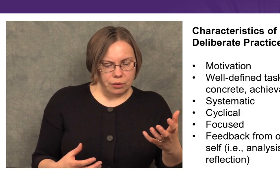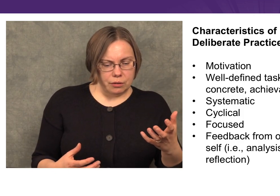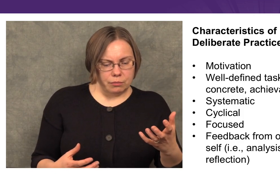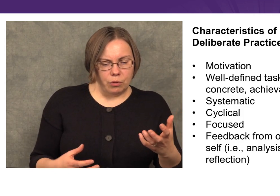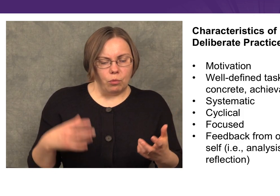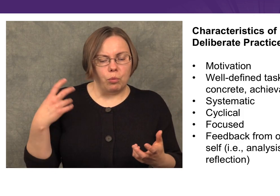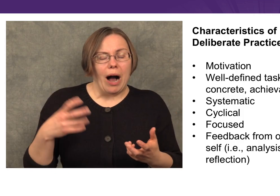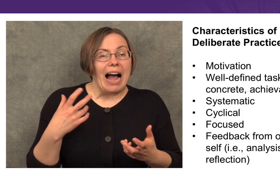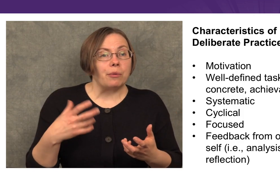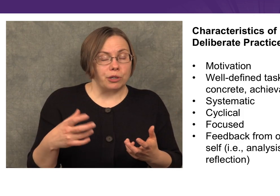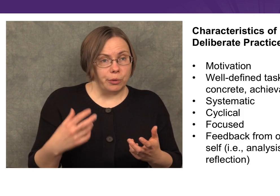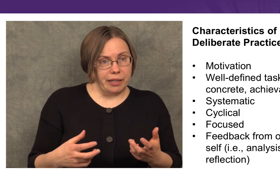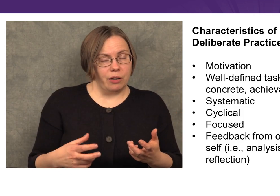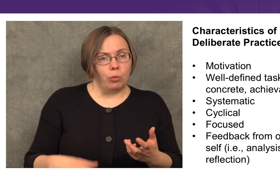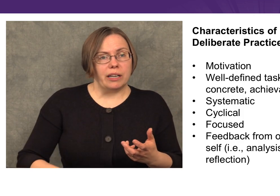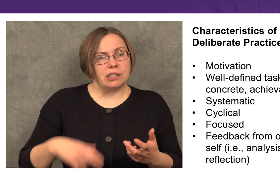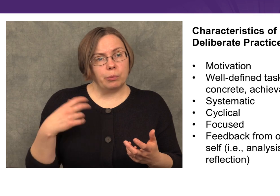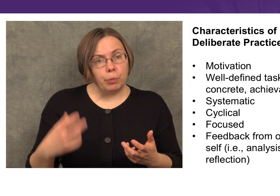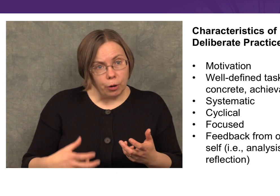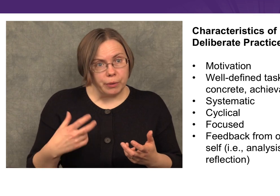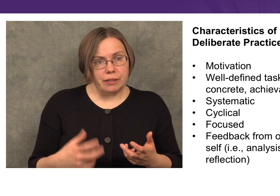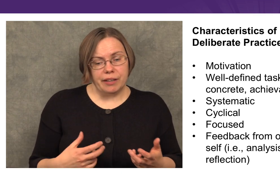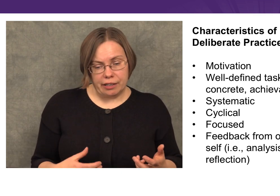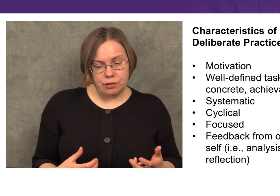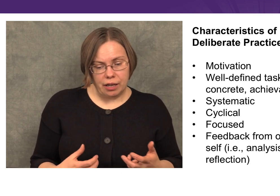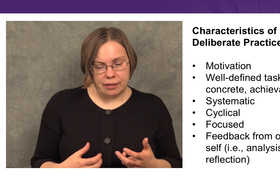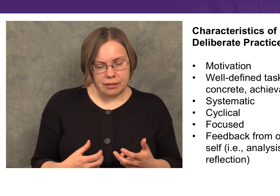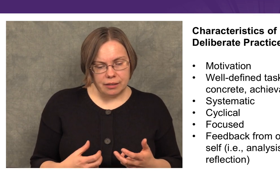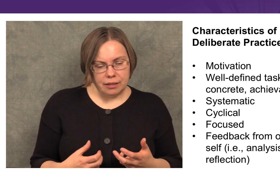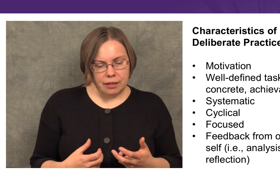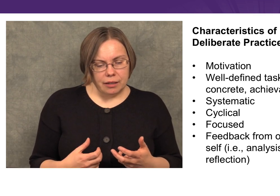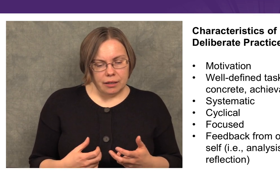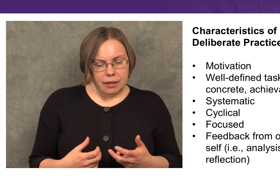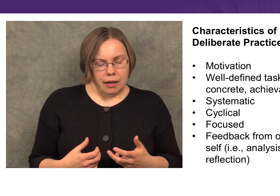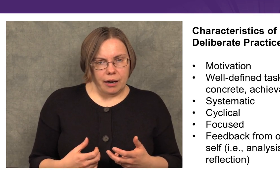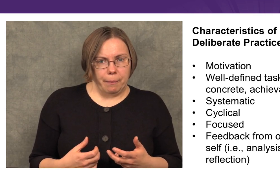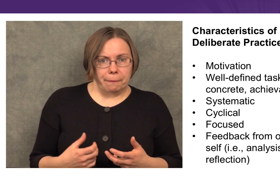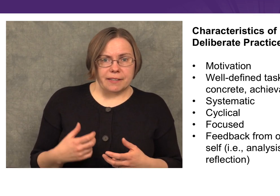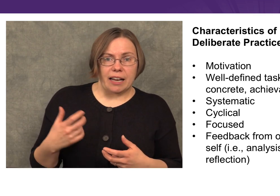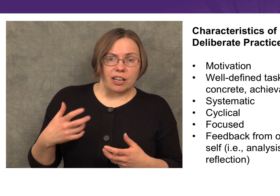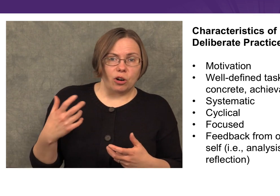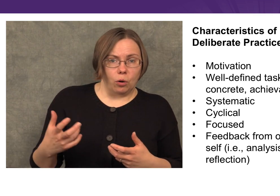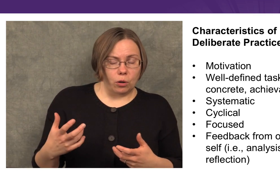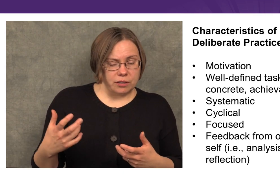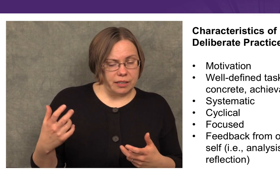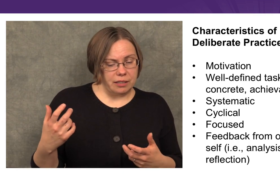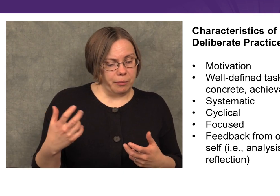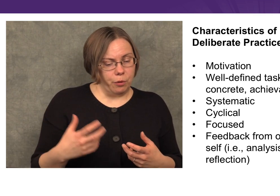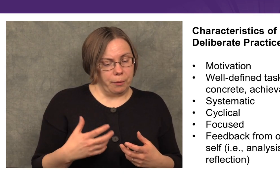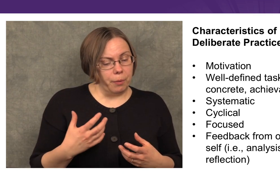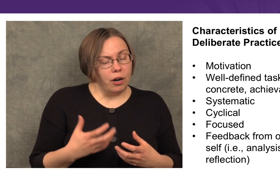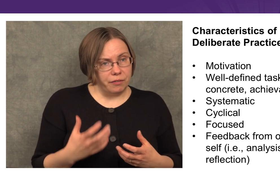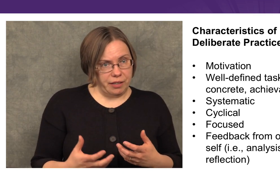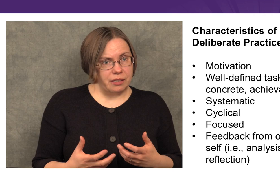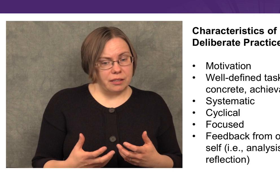but why we’re doing it, what is the purpose of the exercise. Setting goals is an important part of this,